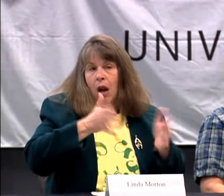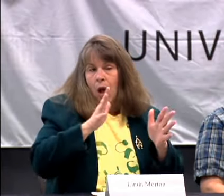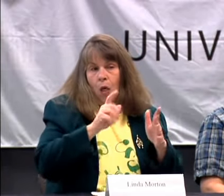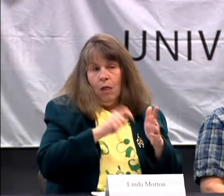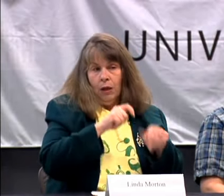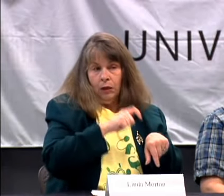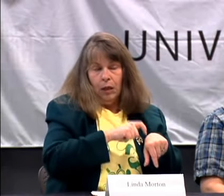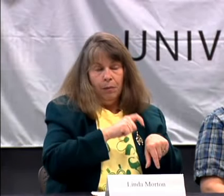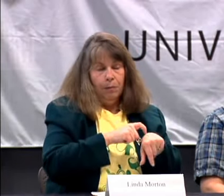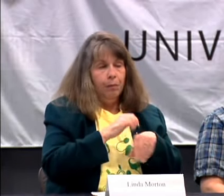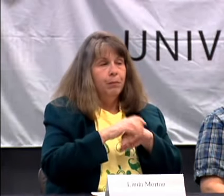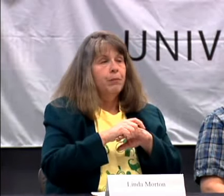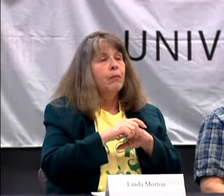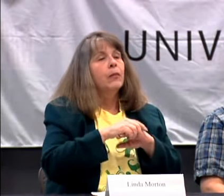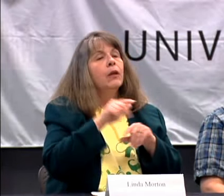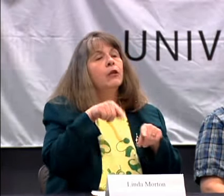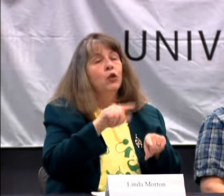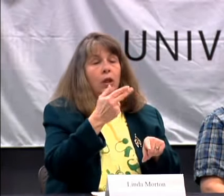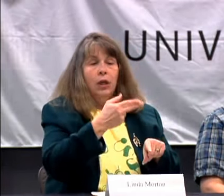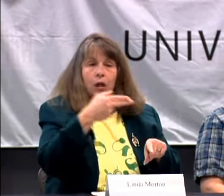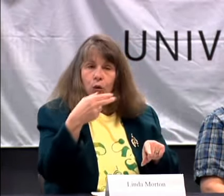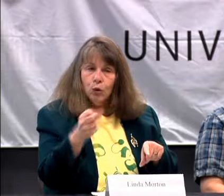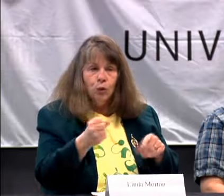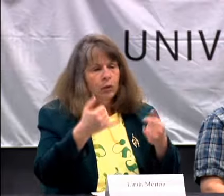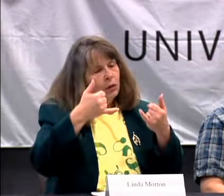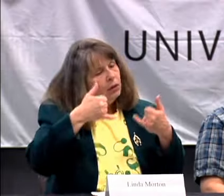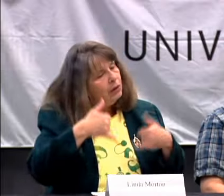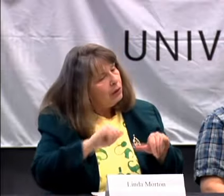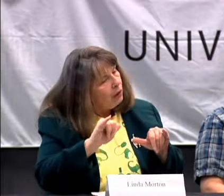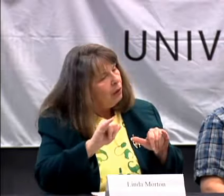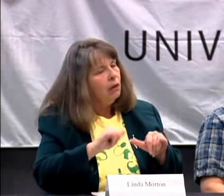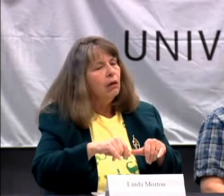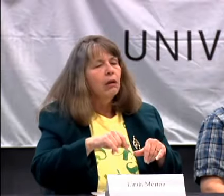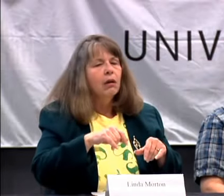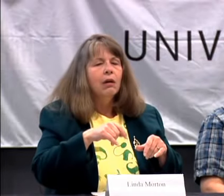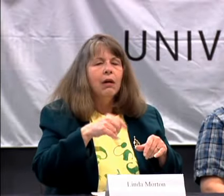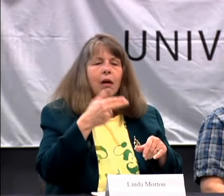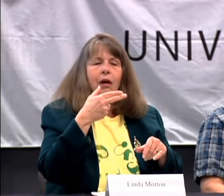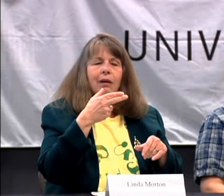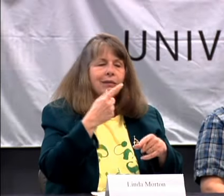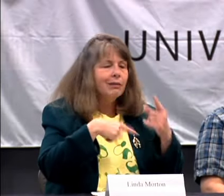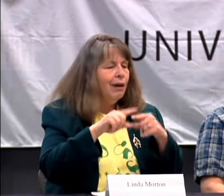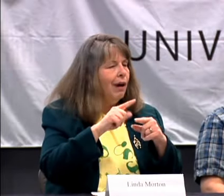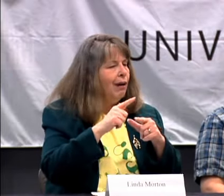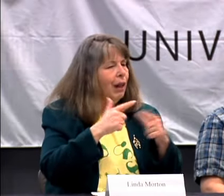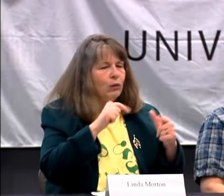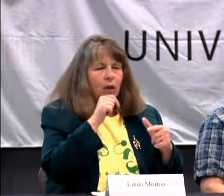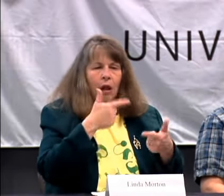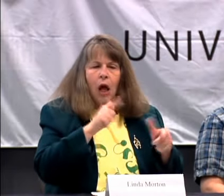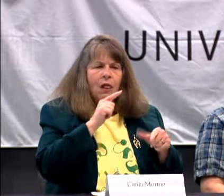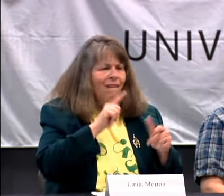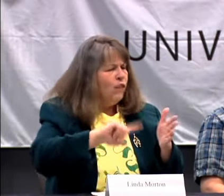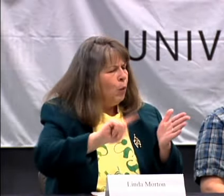SPEECH AND SIGN LANGUAGE WAS NOT ALLOWED AT THAT TIME. THEY FORBID